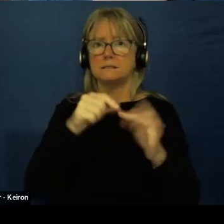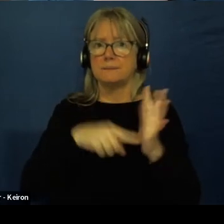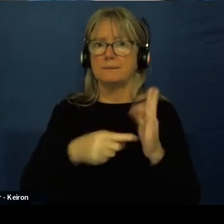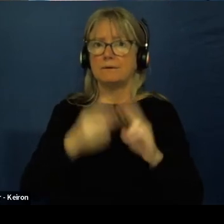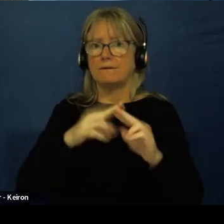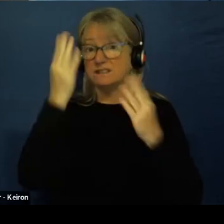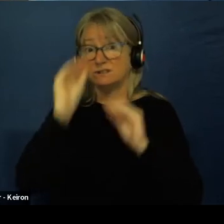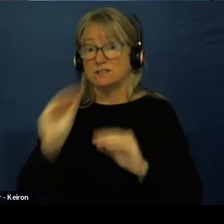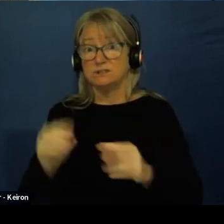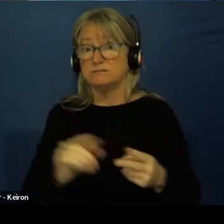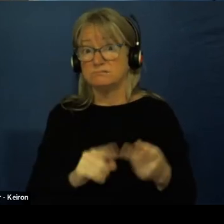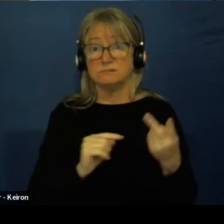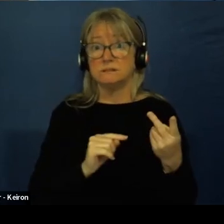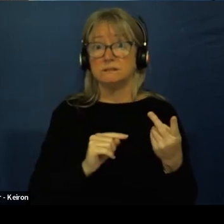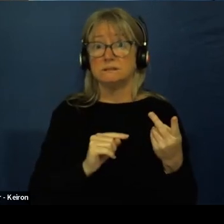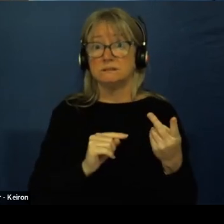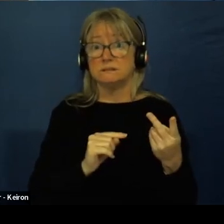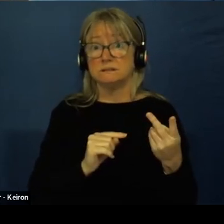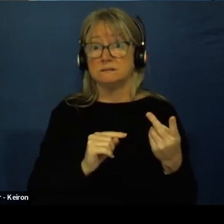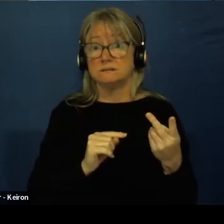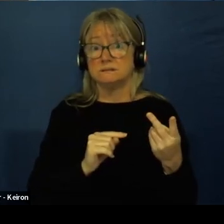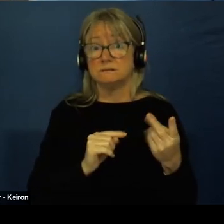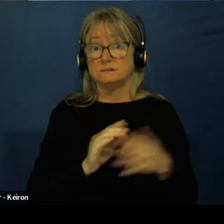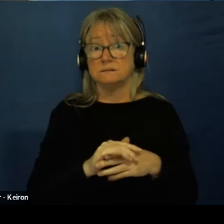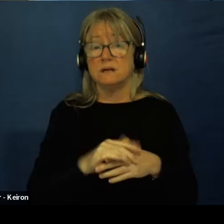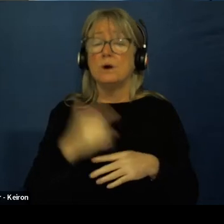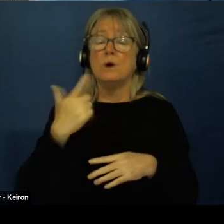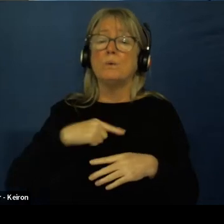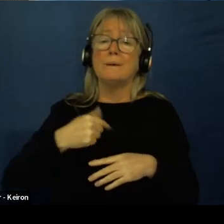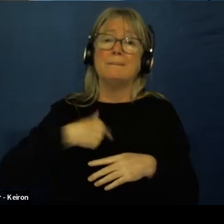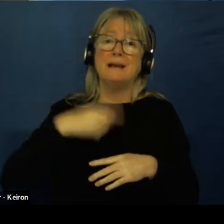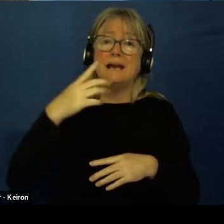Yeah, so she because I thought cerebral palsy.